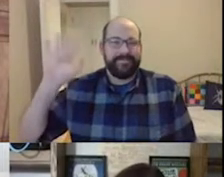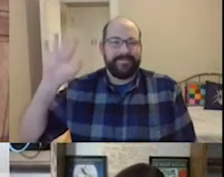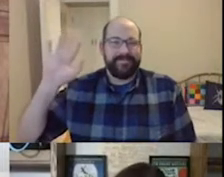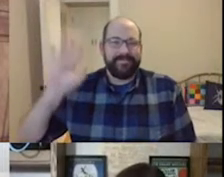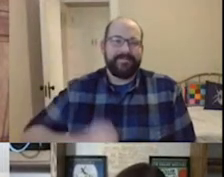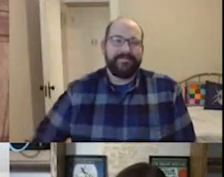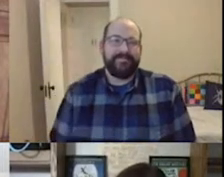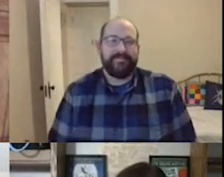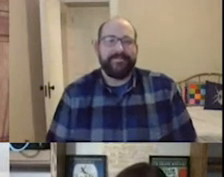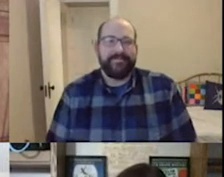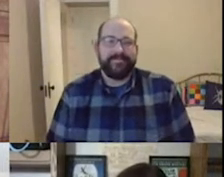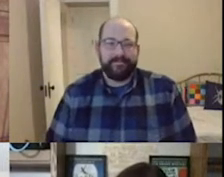And I shall wait.